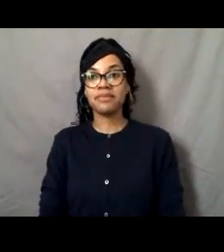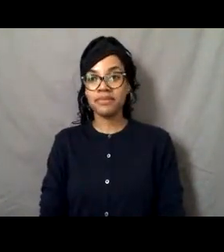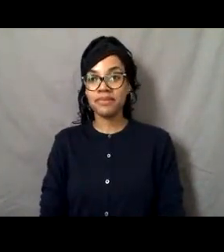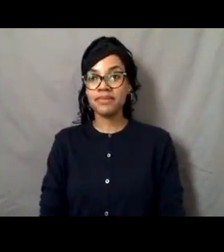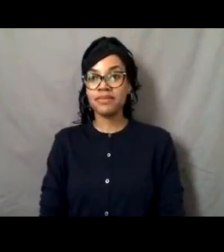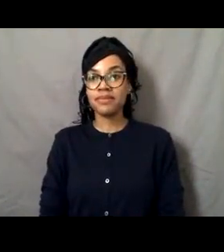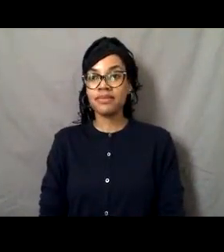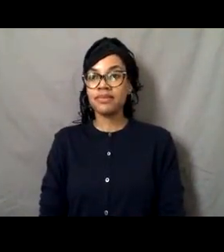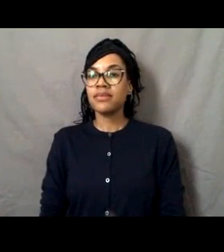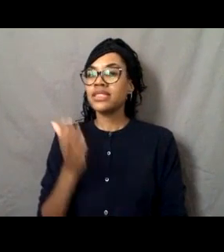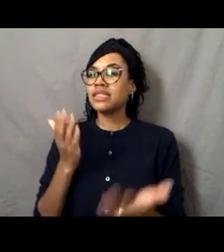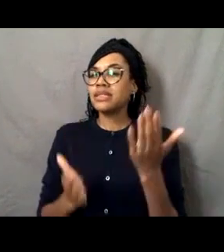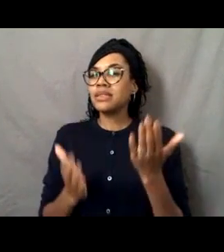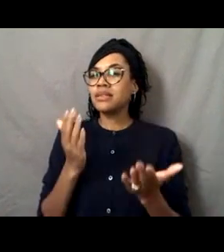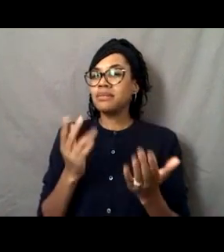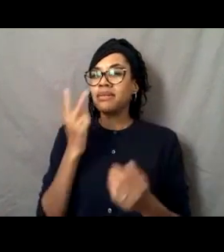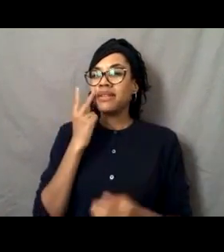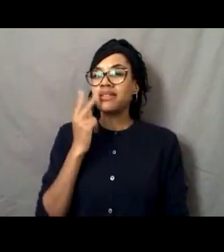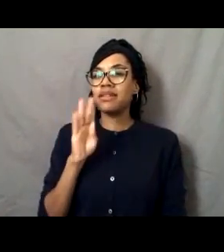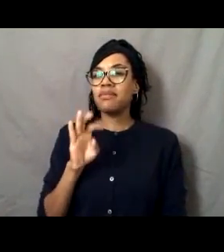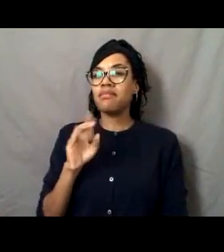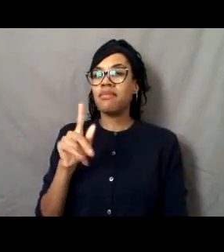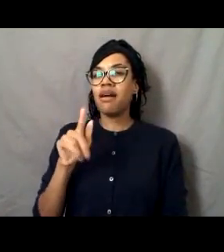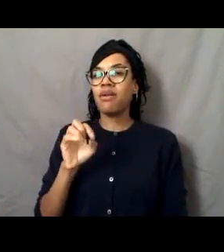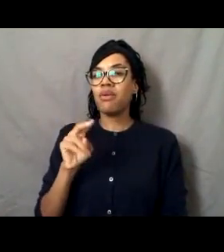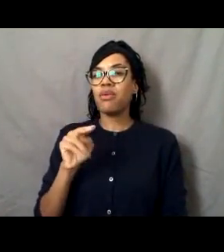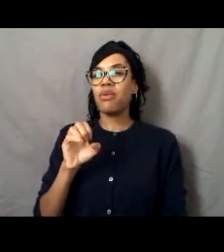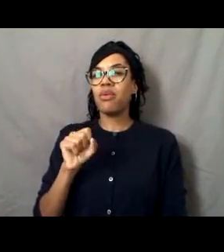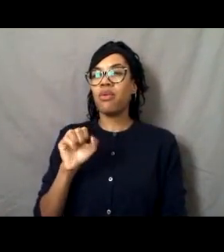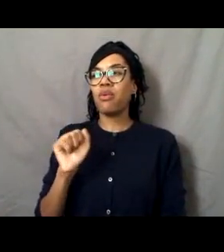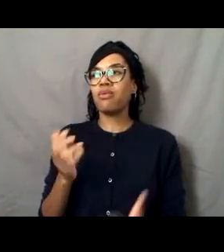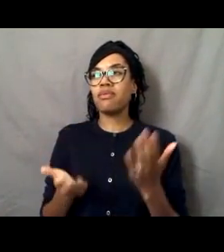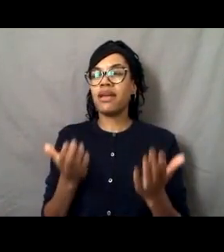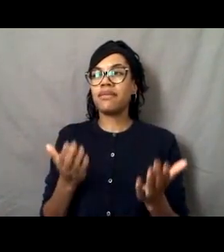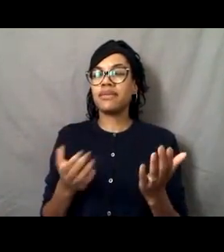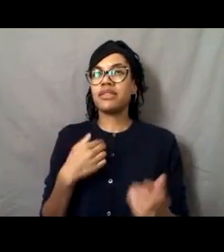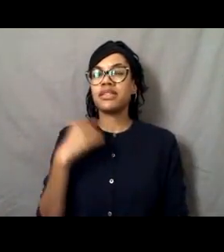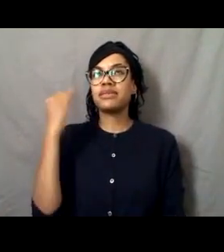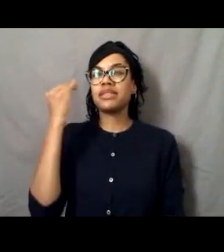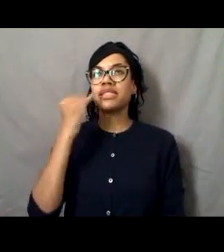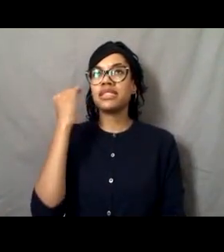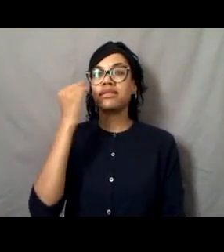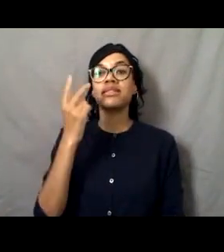And I may have seen bottle nose dolphins out there now that I think about it. We used to see a lot of flying fish